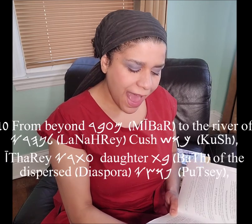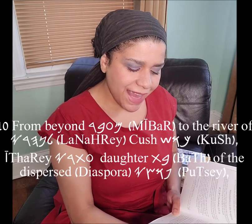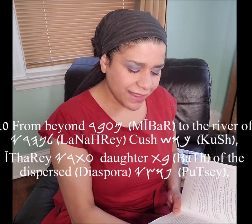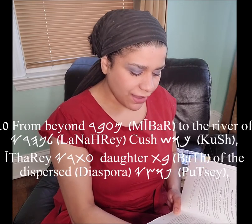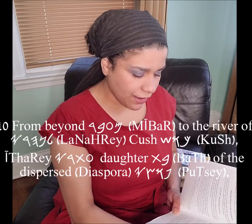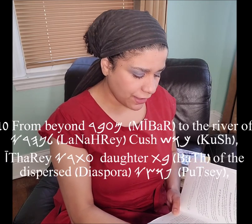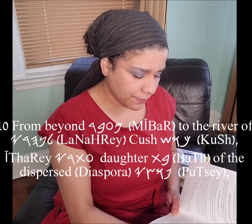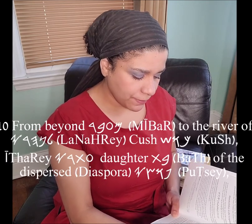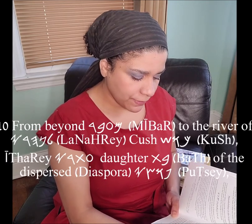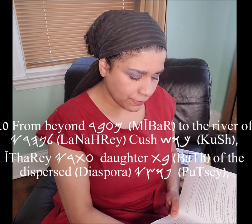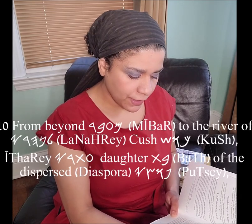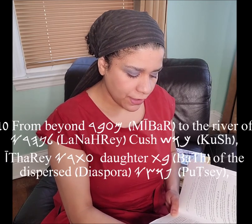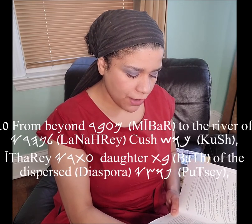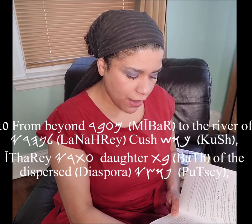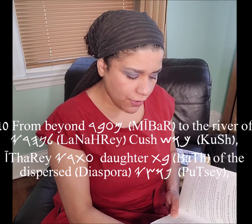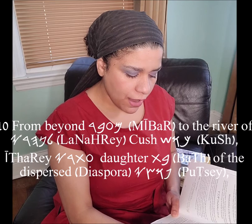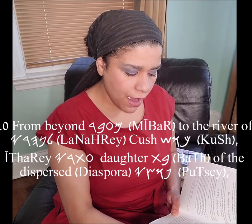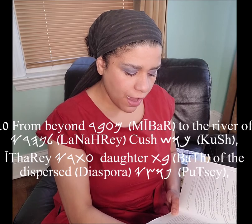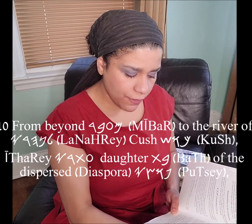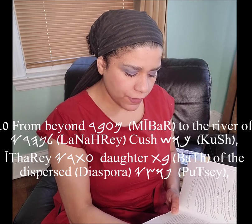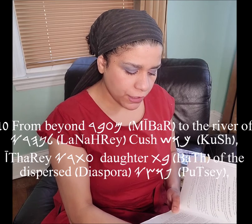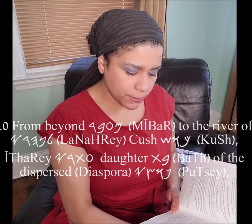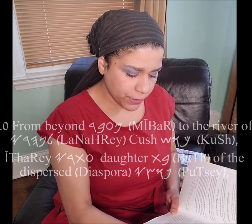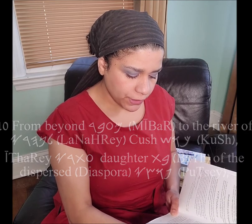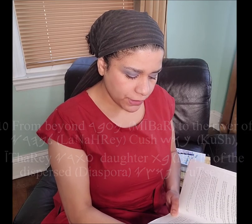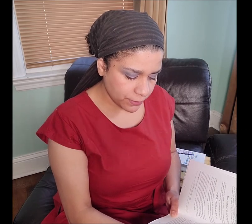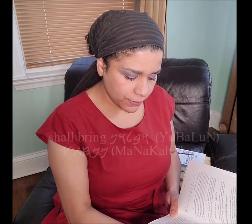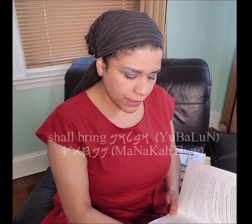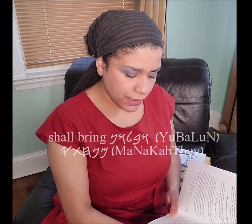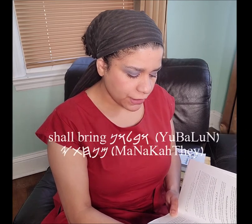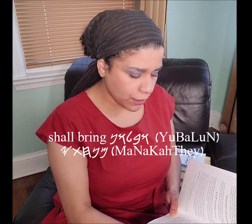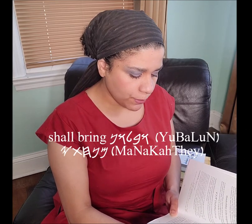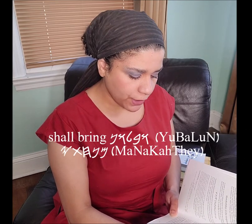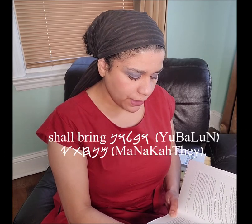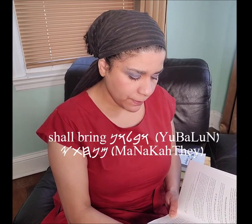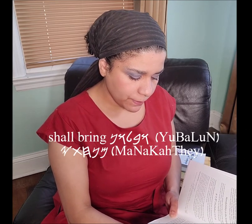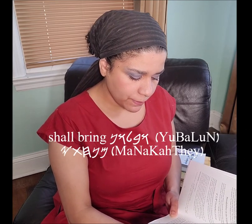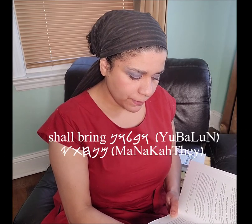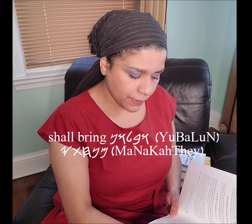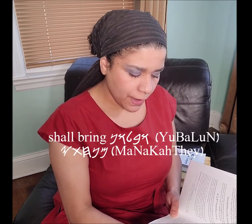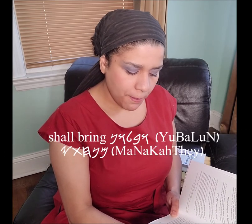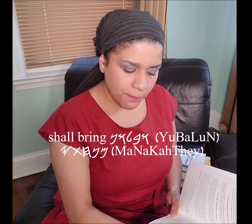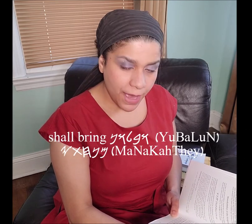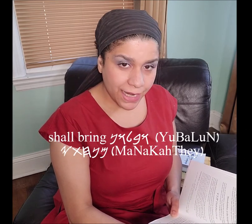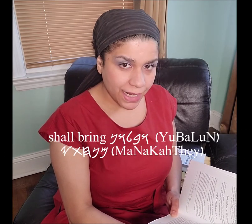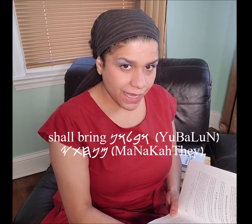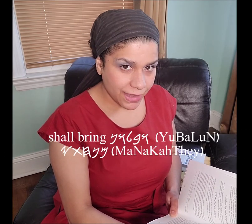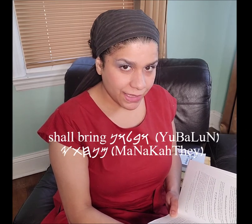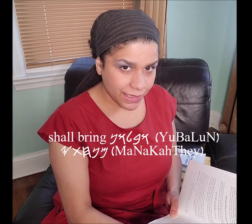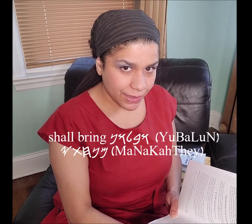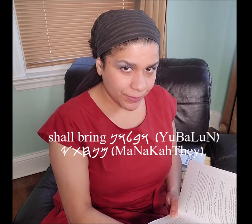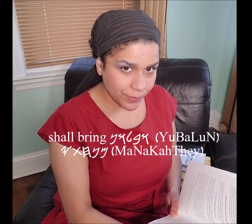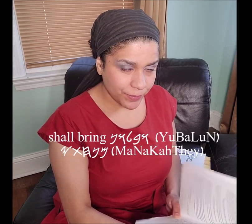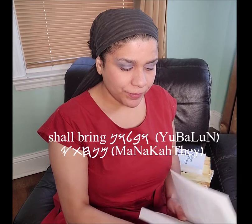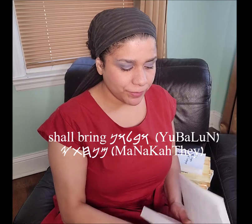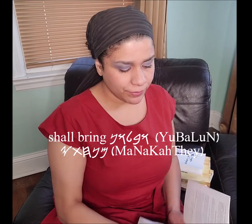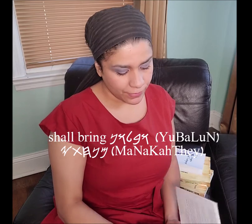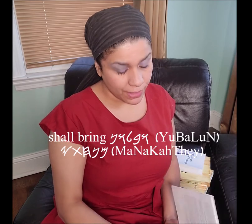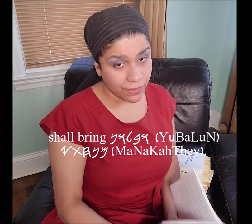Itharey daughter of the dispersed (Diaspora) shall bring Manakahthey 𐤌𐤍𐤇𐤕𐤉.